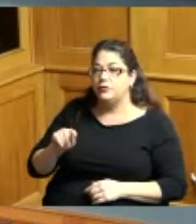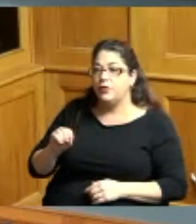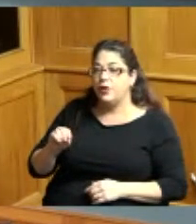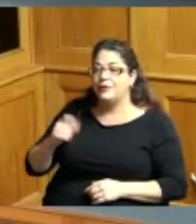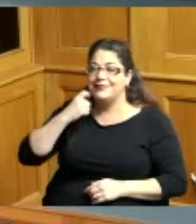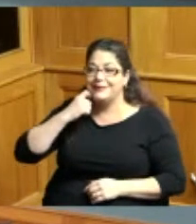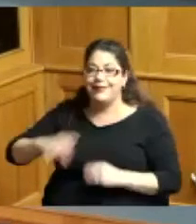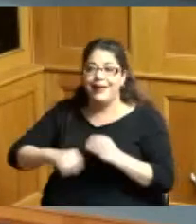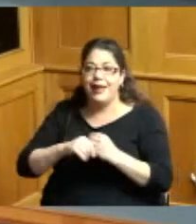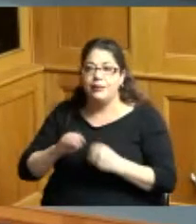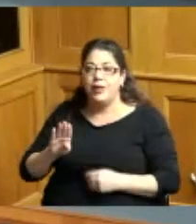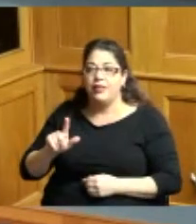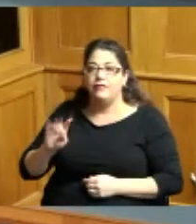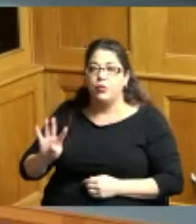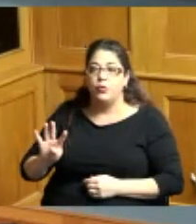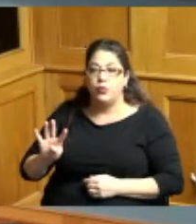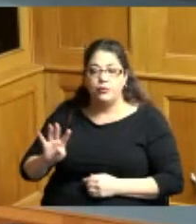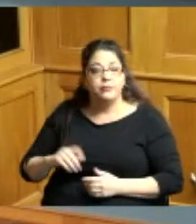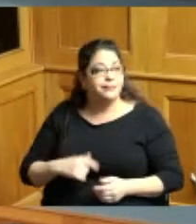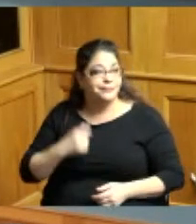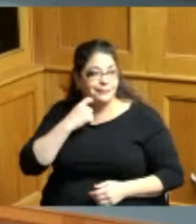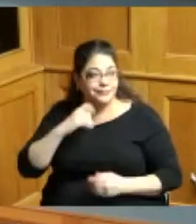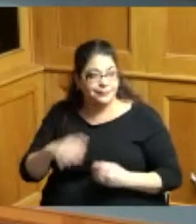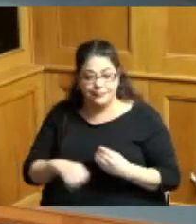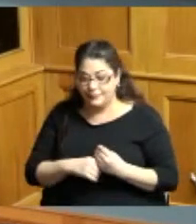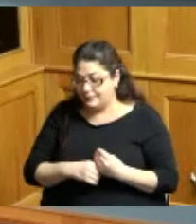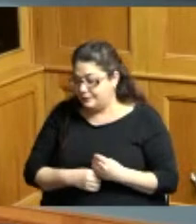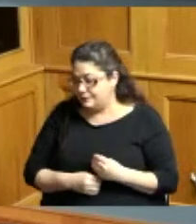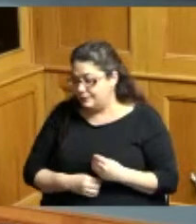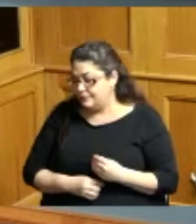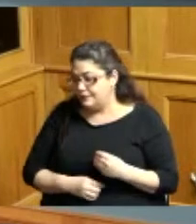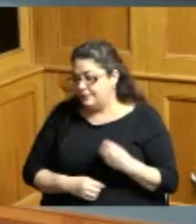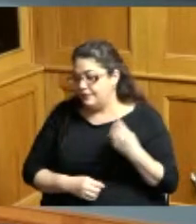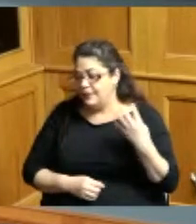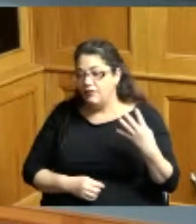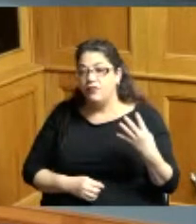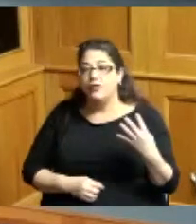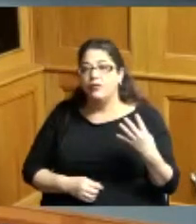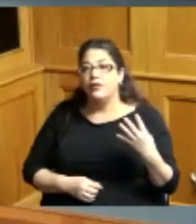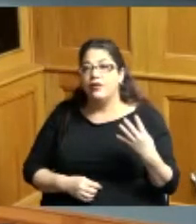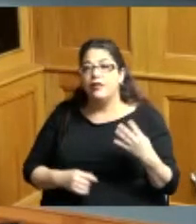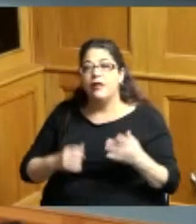you added this one yeah okay so there's by leave four this is resolution authorizing the employment